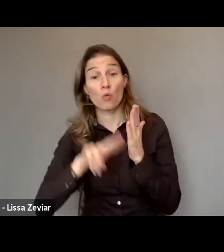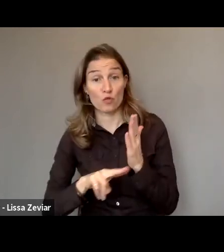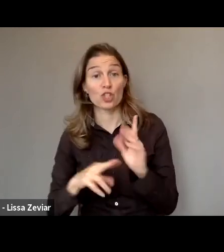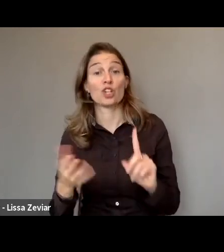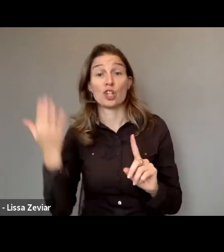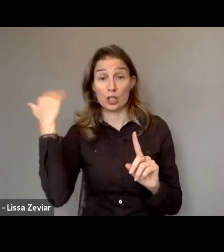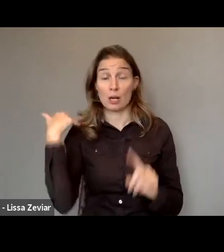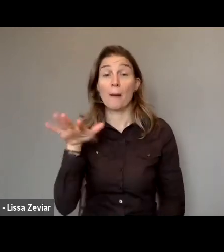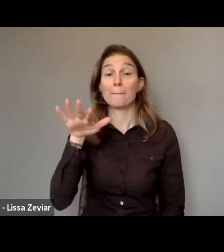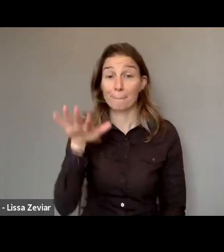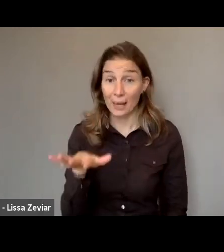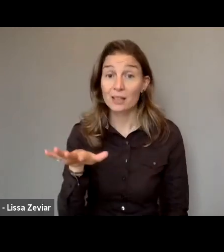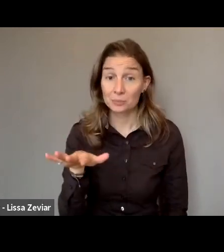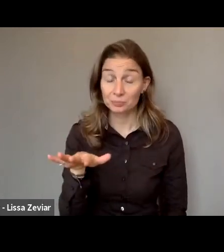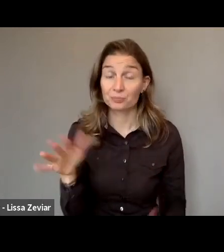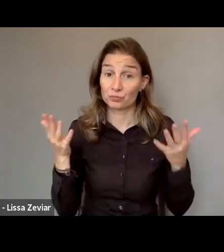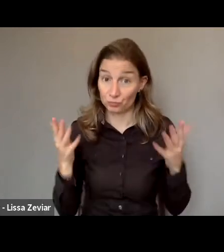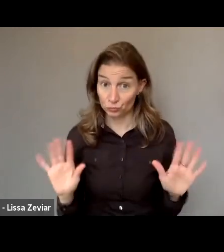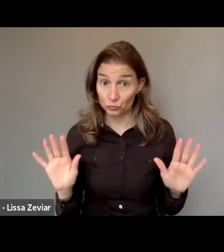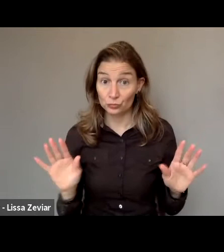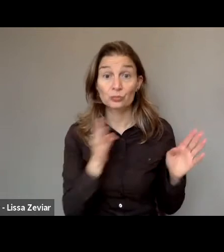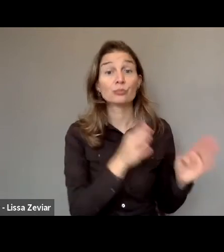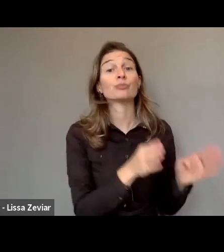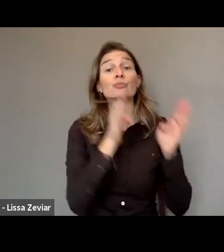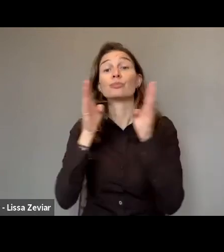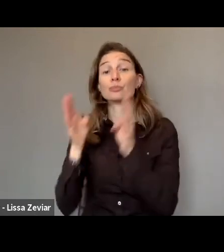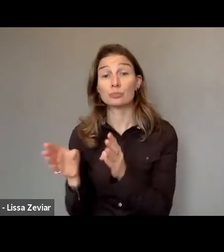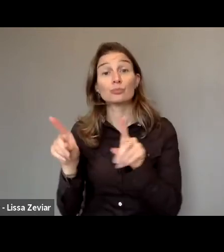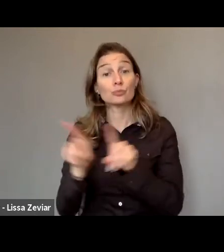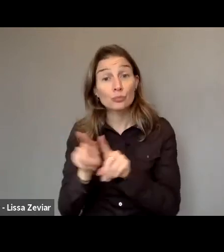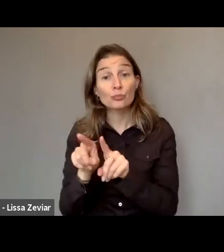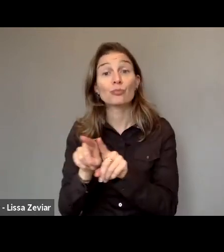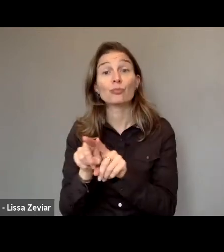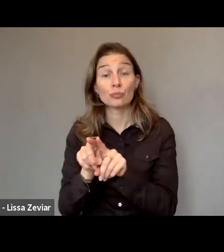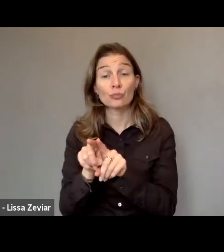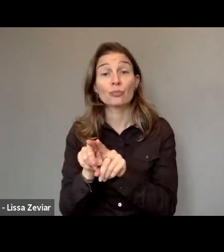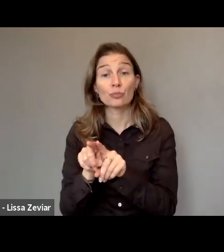and we prepared with the collaboration of the Inclusion Europe,